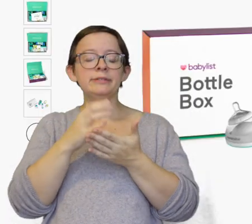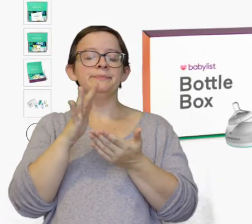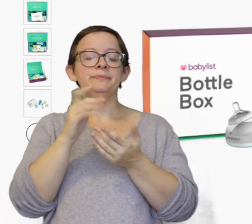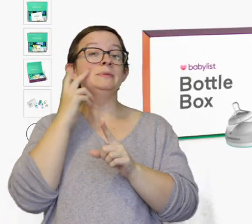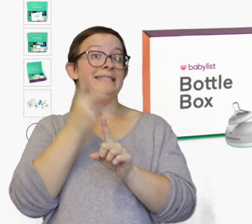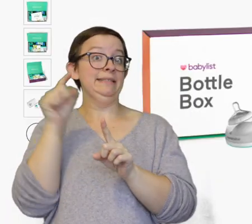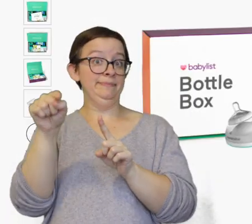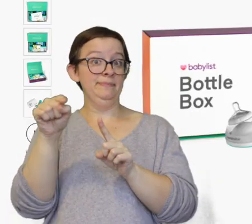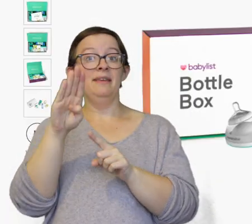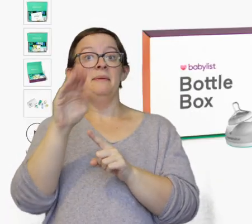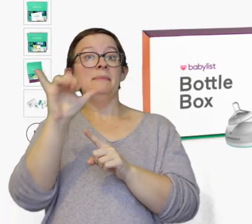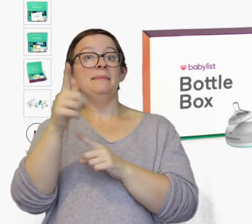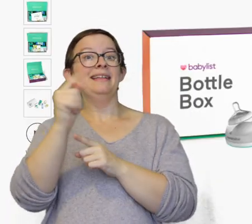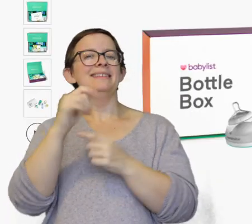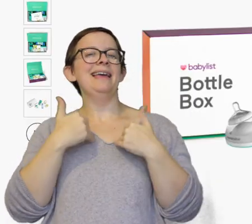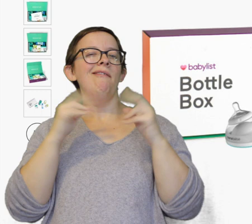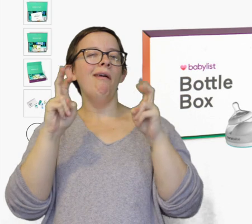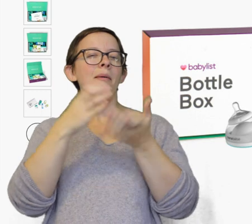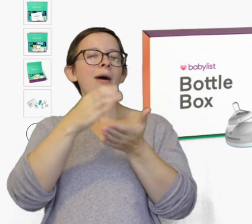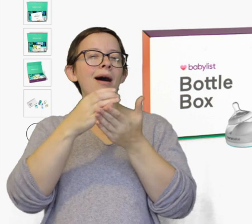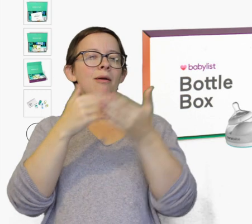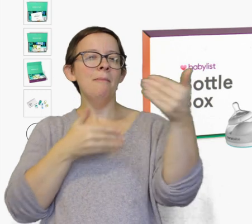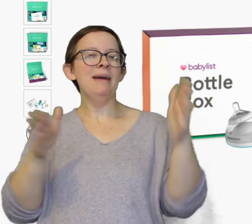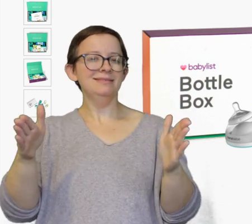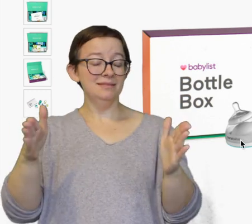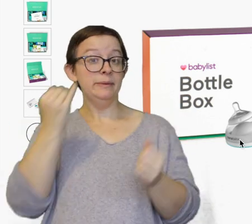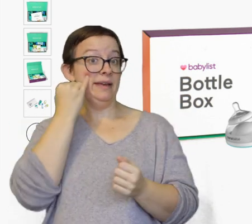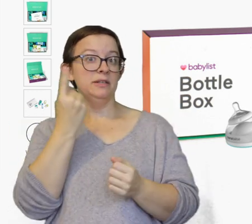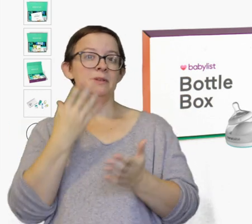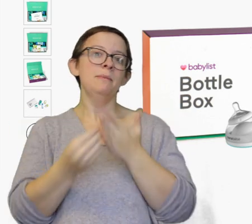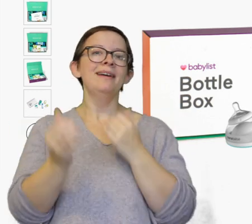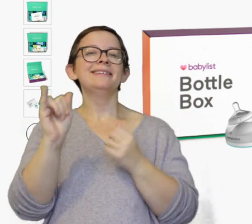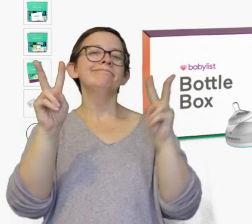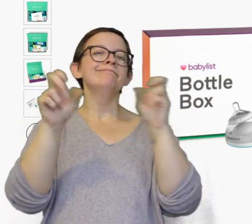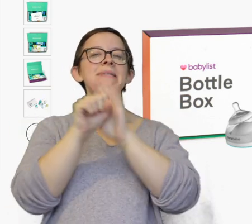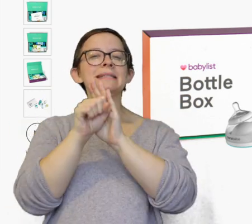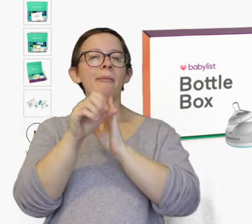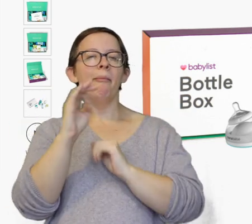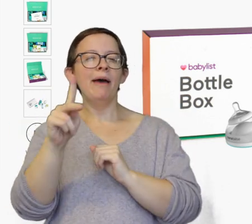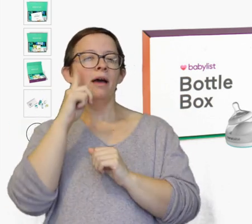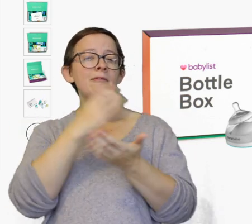you can see here Babylist also has what's called a Bottle Box. So if somebody wants to get you it's like a little sample pack of bottles,